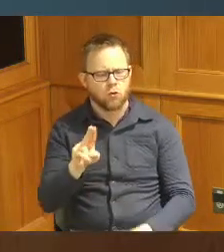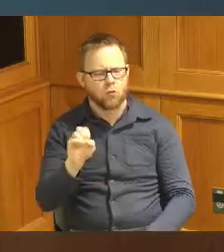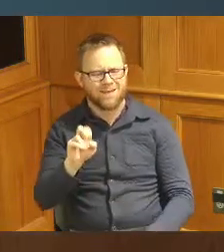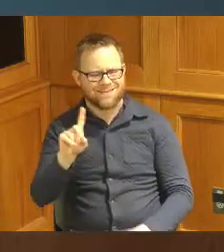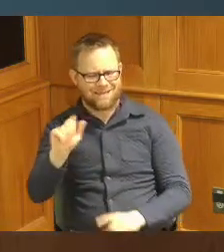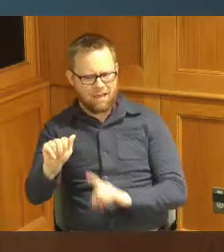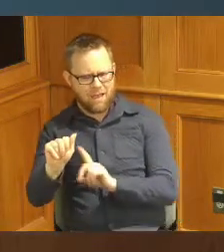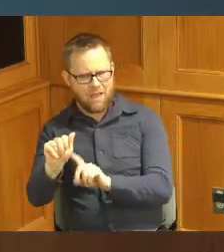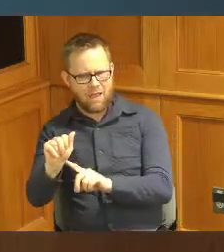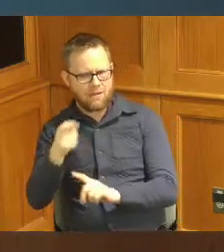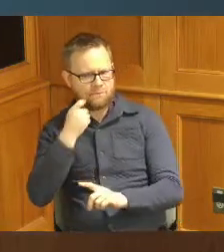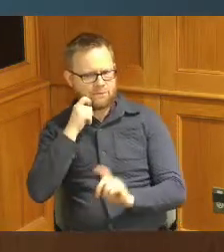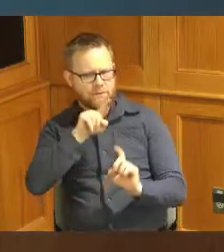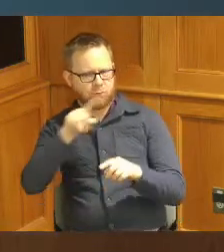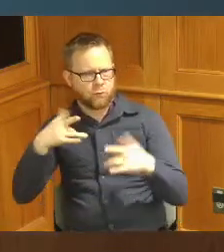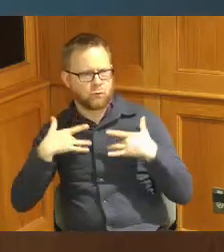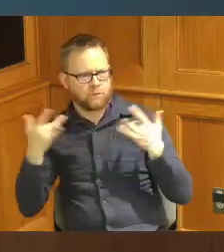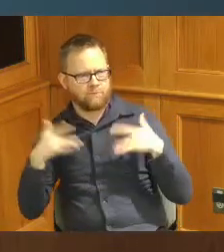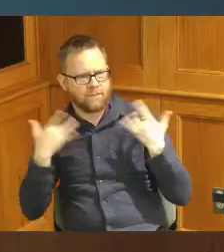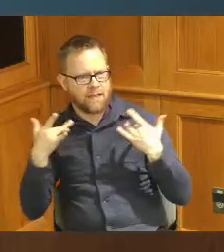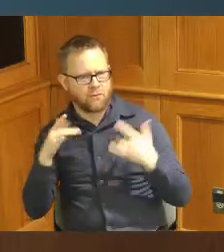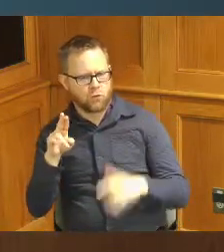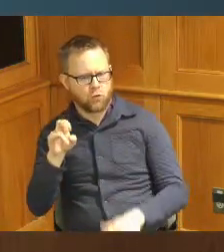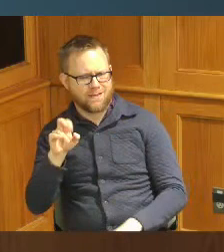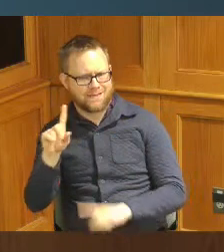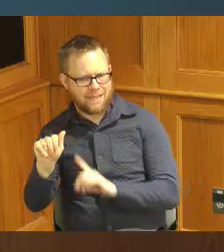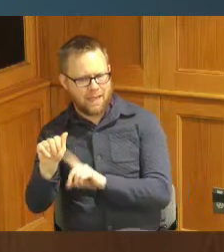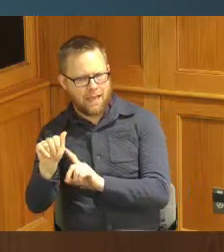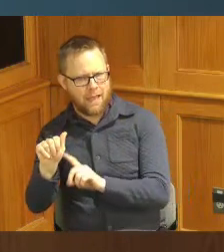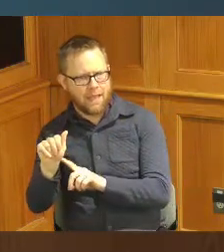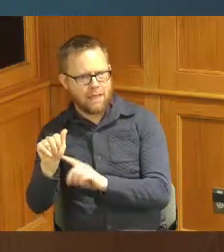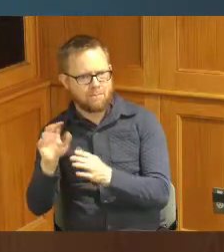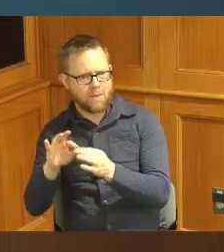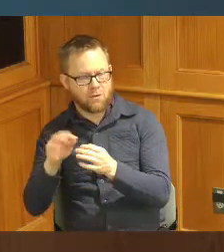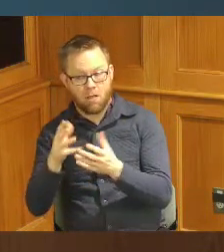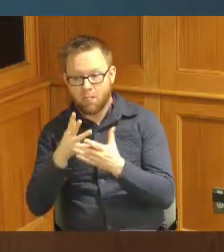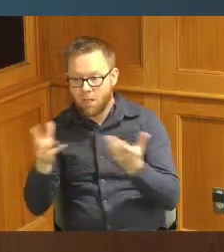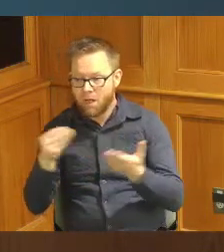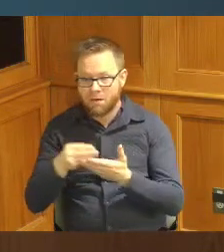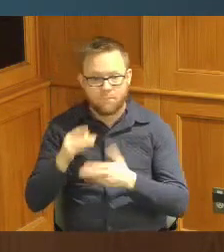I was at an event when they were in town that there's a lot of funding available that we're